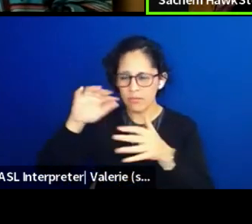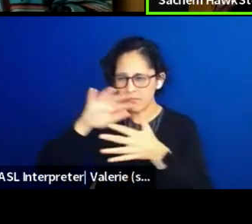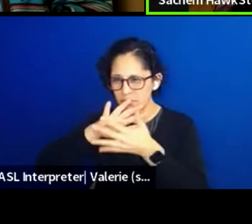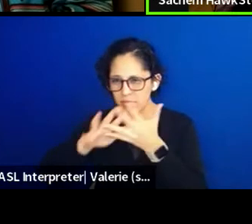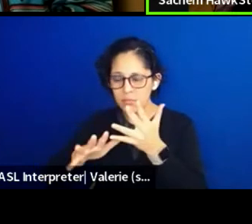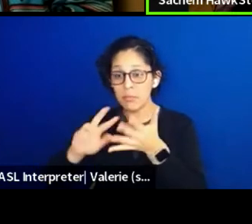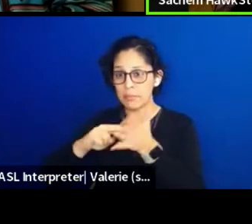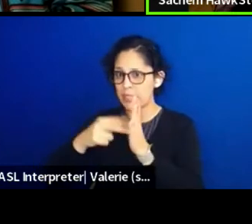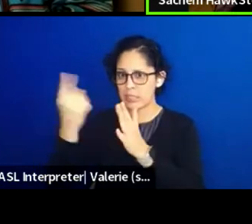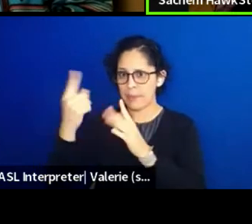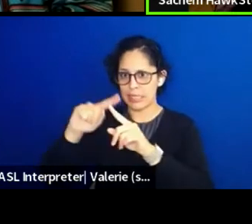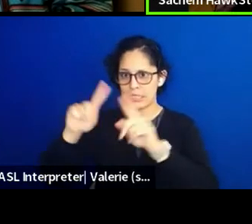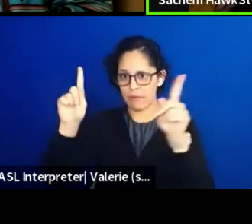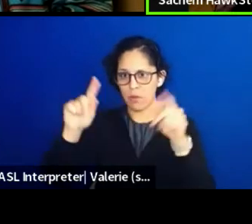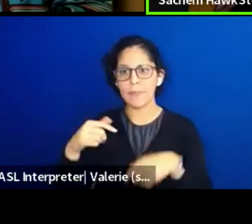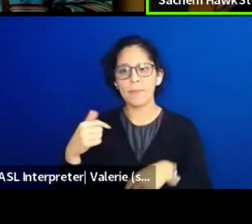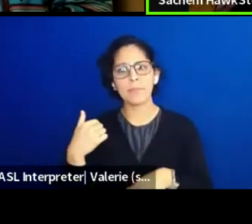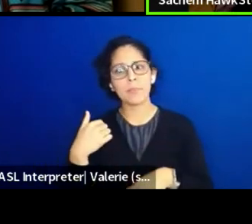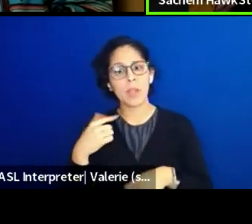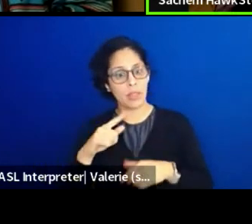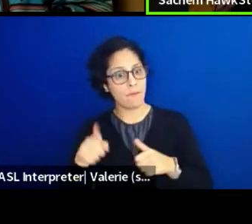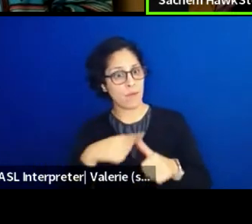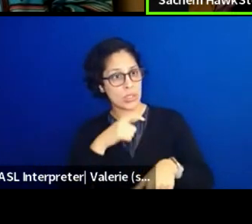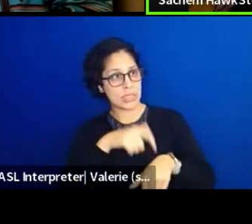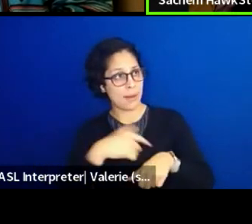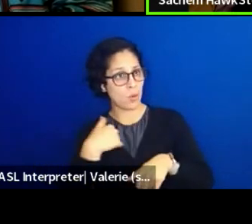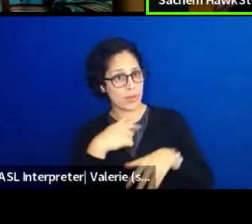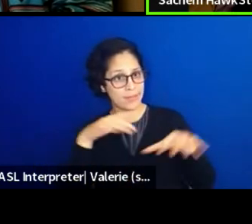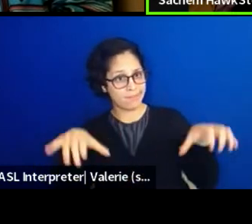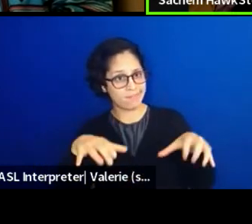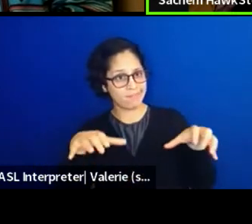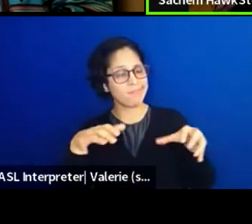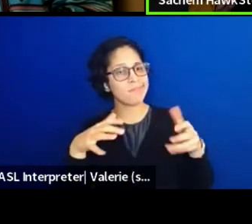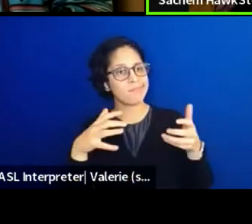we did it through a pipe ceremony, and we did it with our songs.